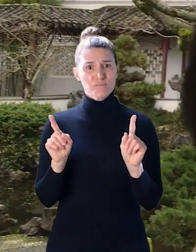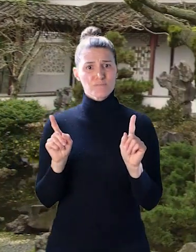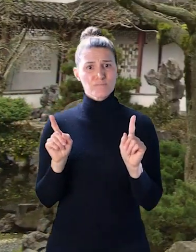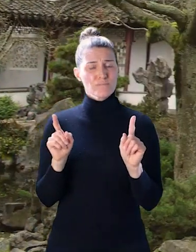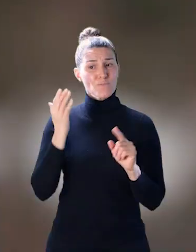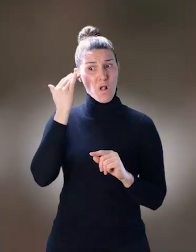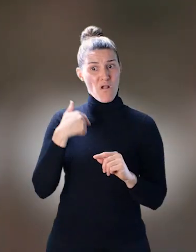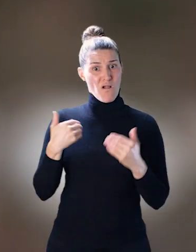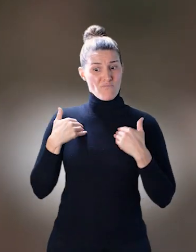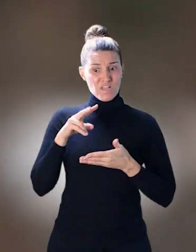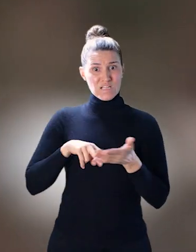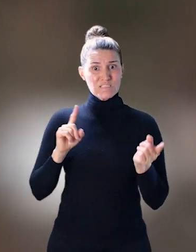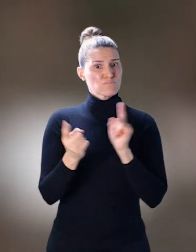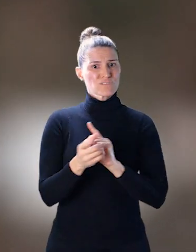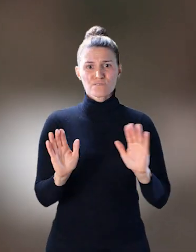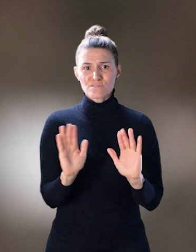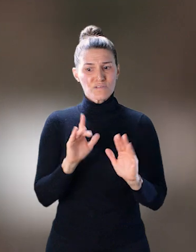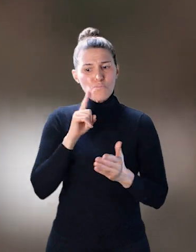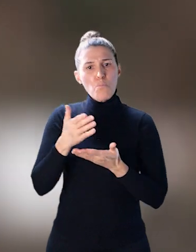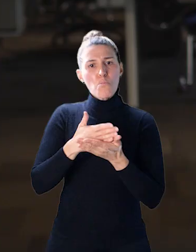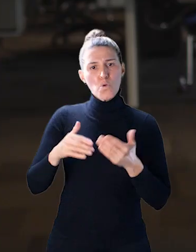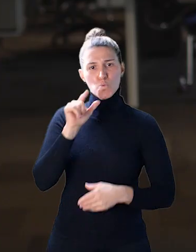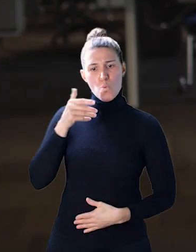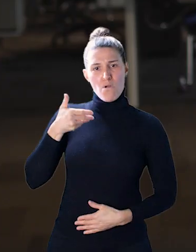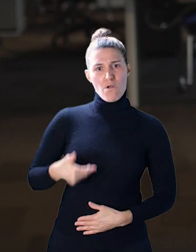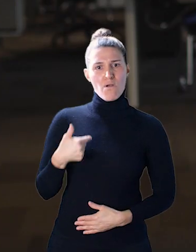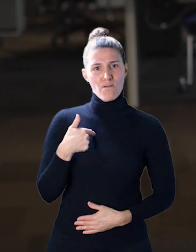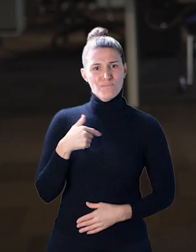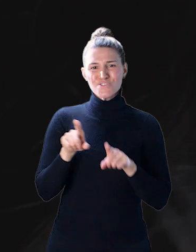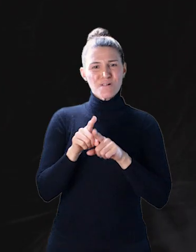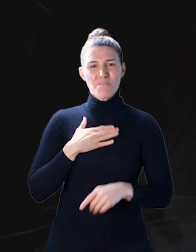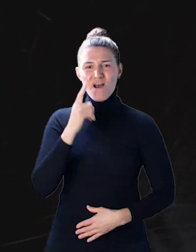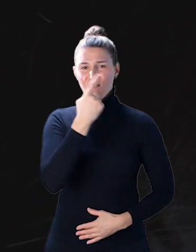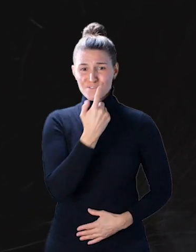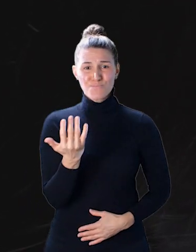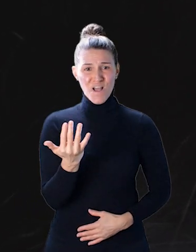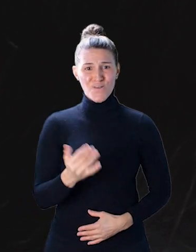because I'm dyslexic. It's just a part of who I am just like my eyes are brown.